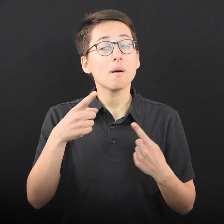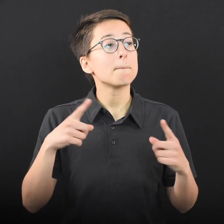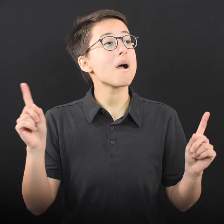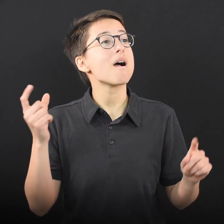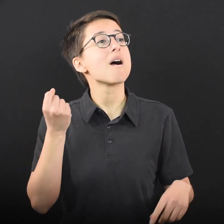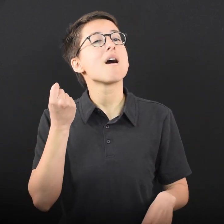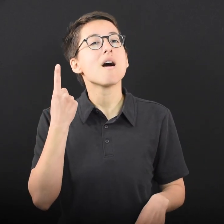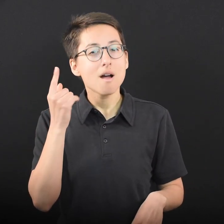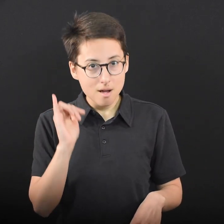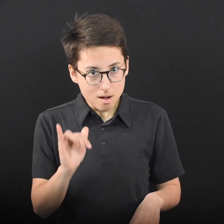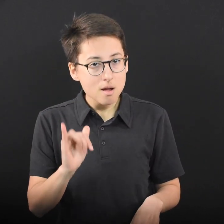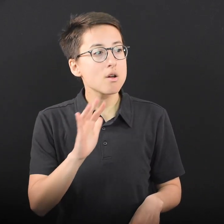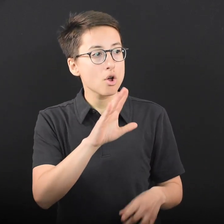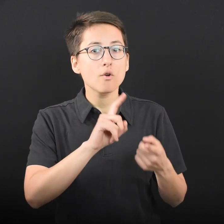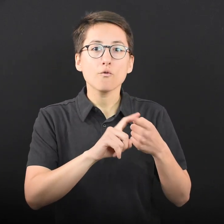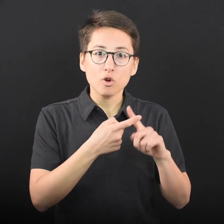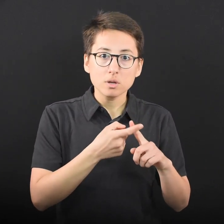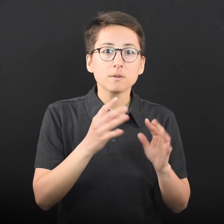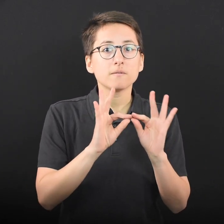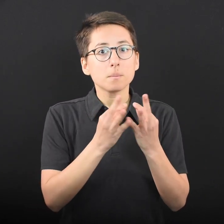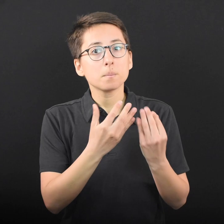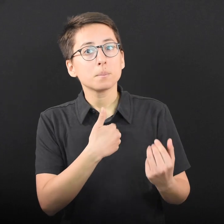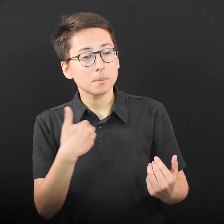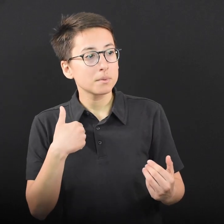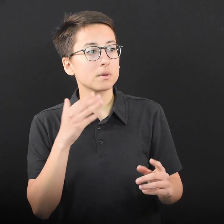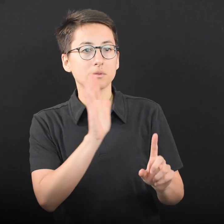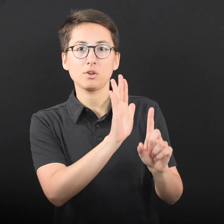Once you understand your friend or family member’s question or concern,